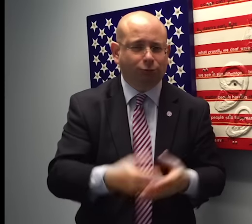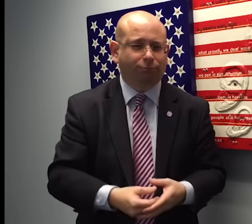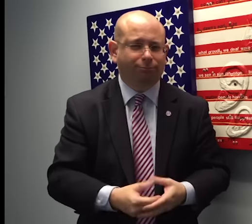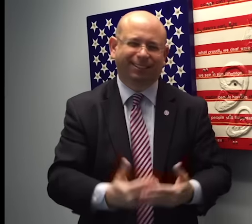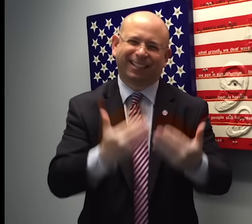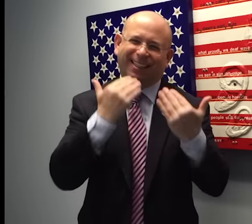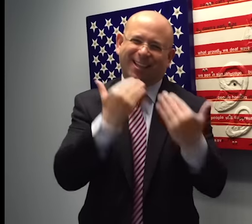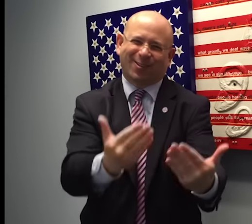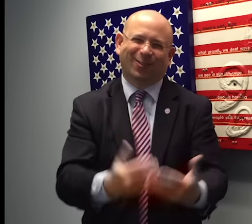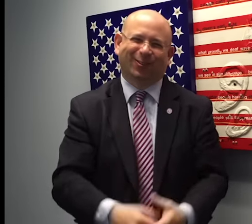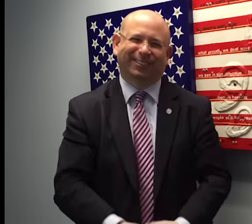Thank you!